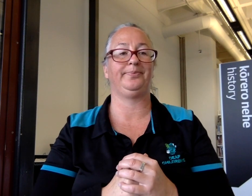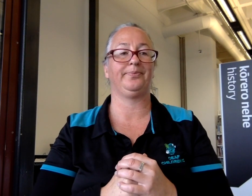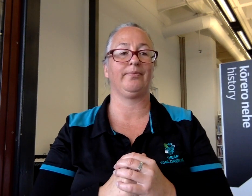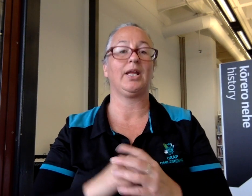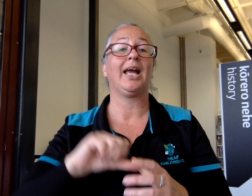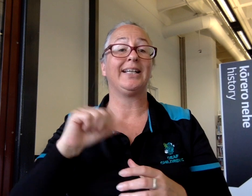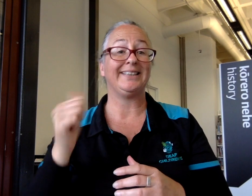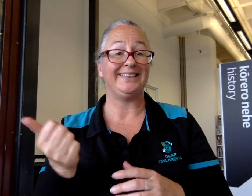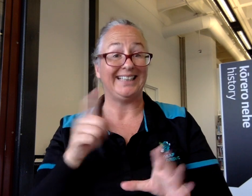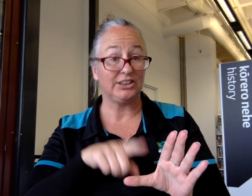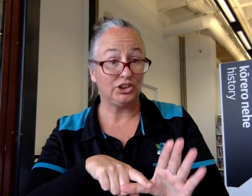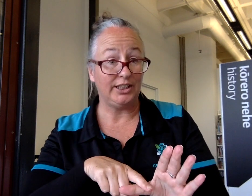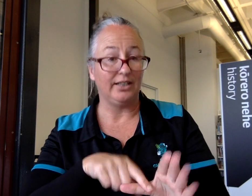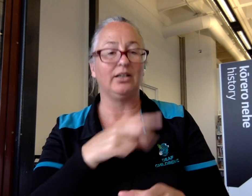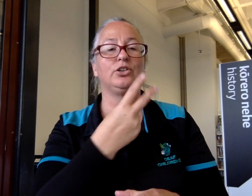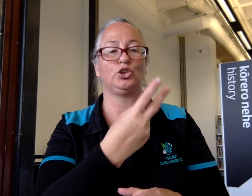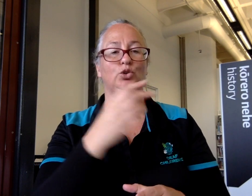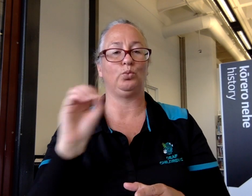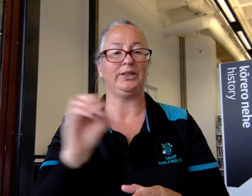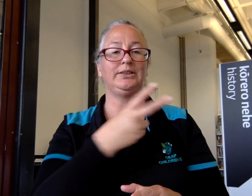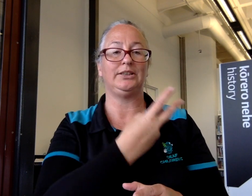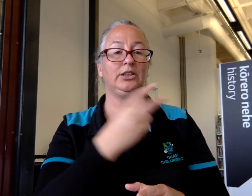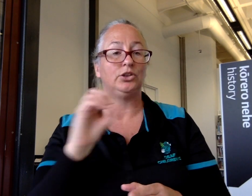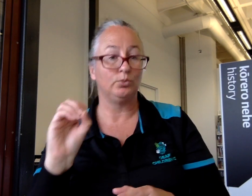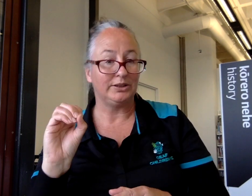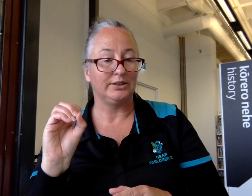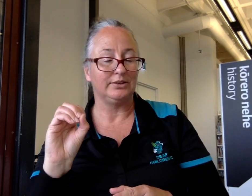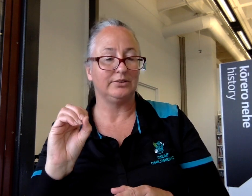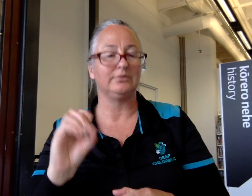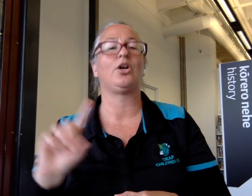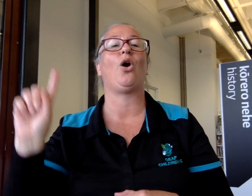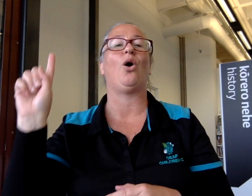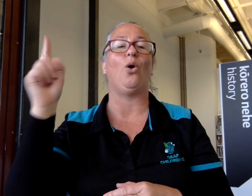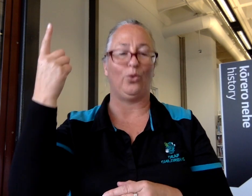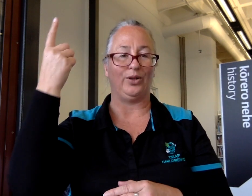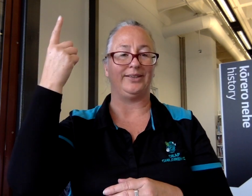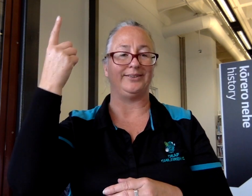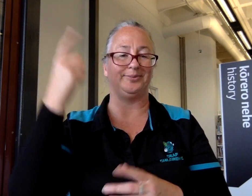Next year, 2020, Auckland.